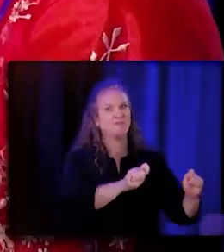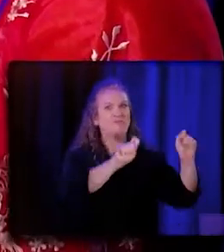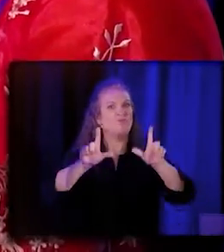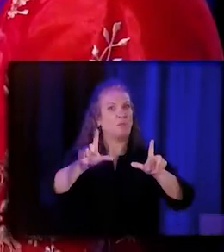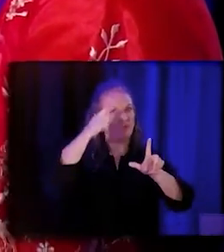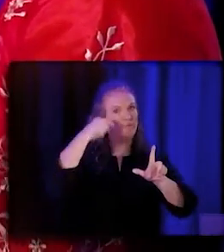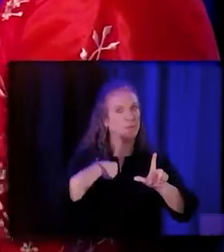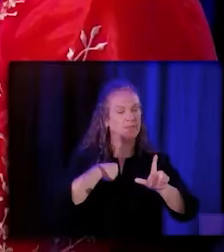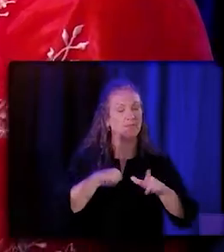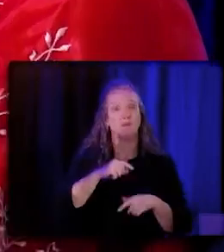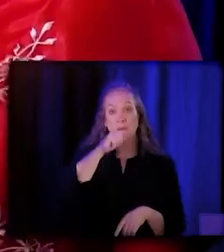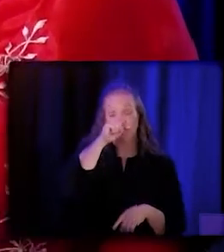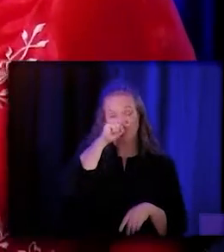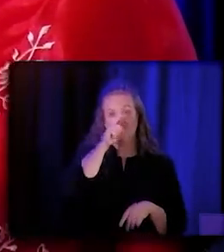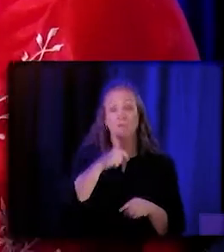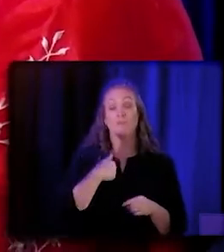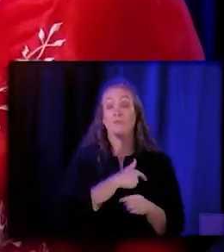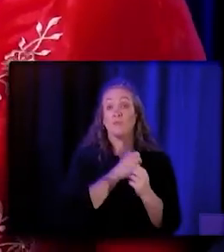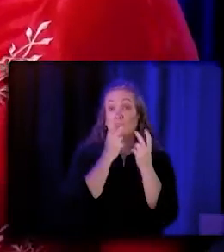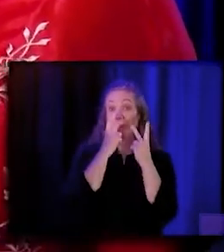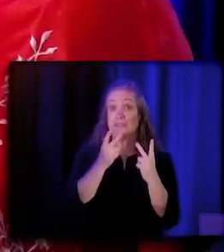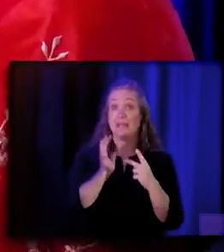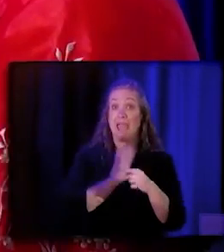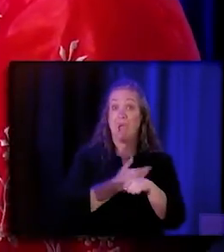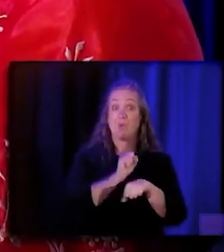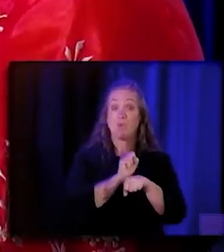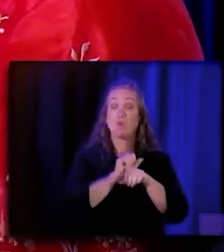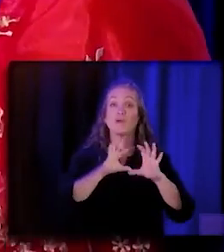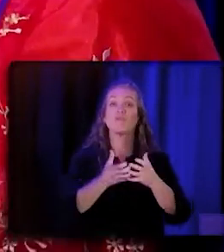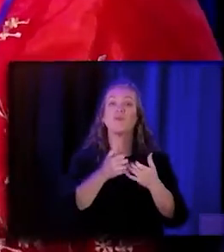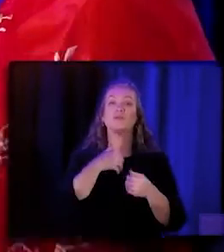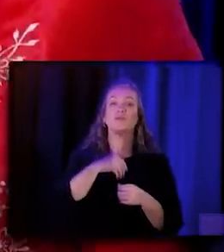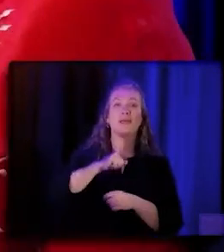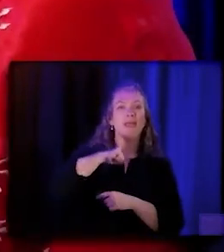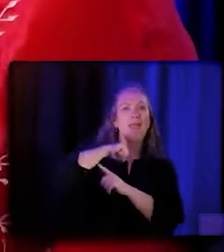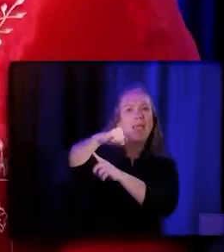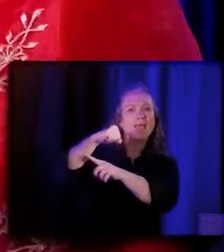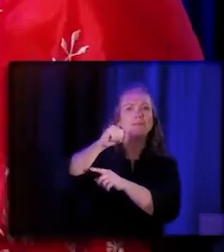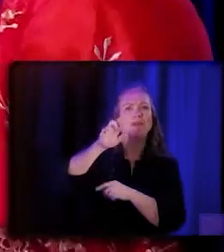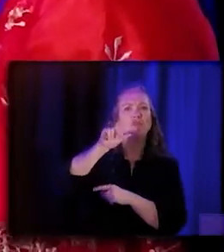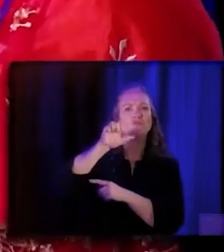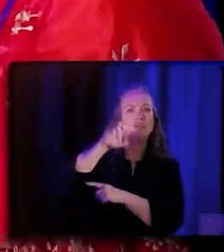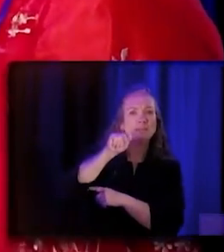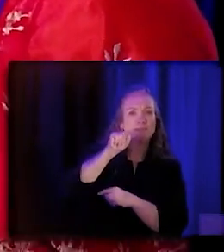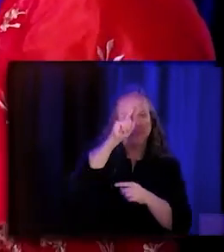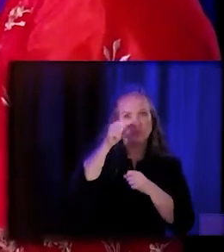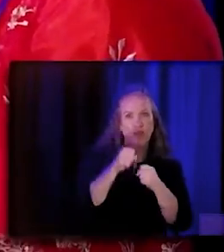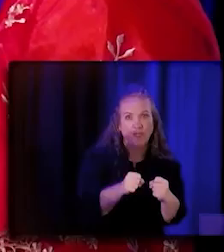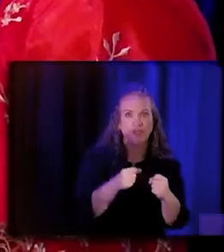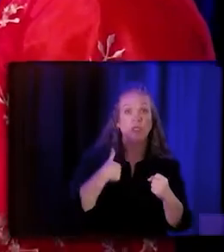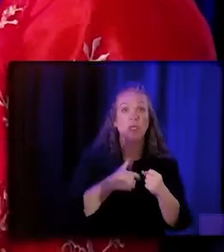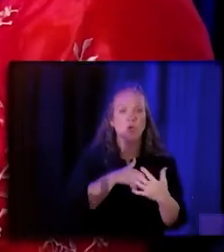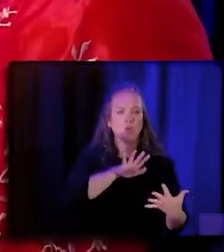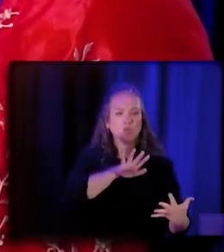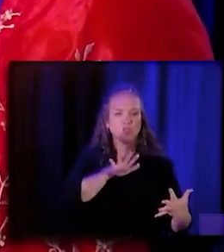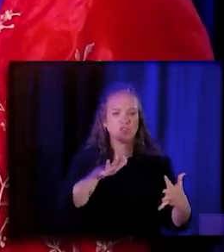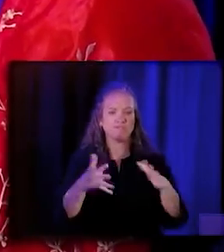You know, we see our workforce as an anti-racist strategy because we're shifting power to folks who most, you know,